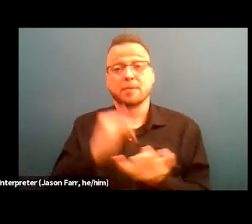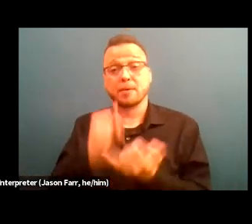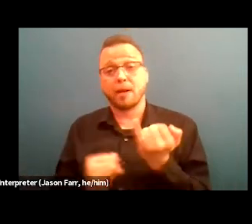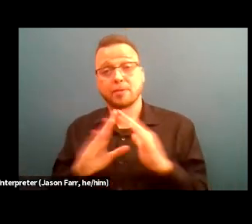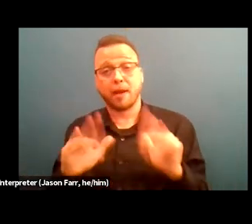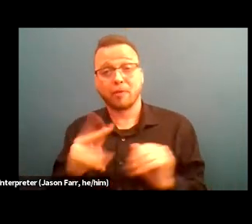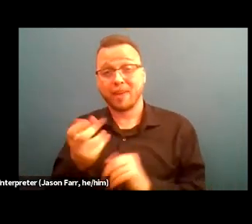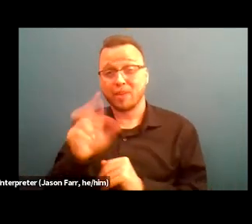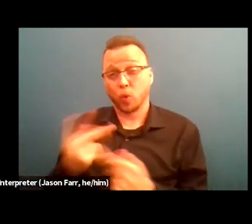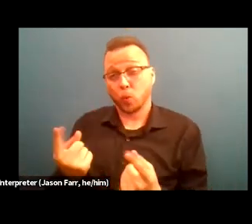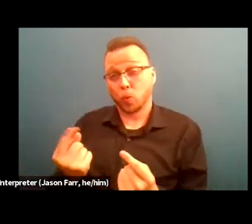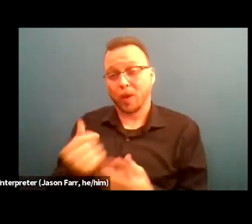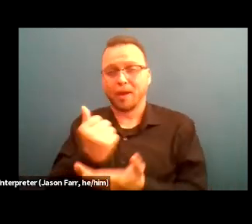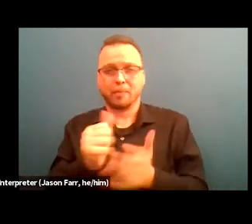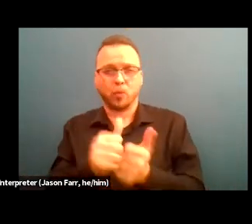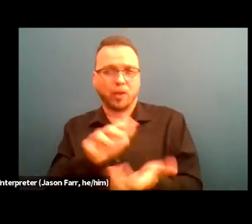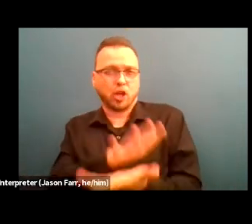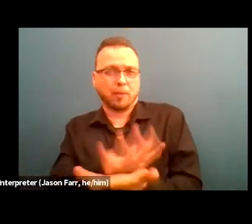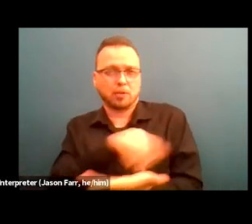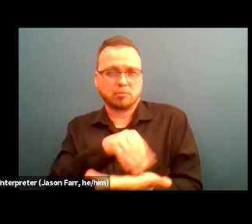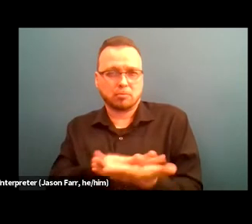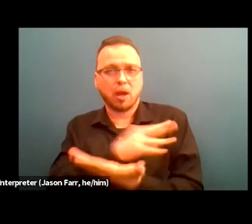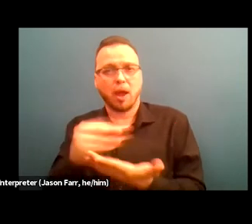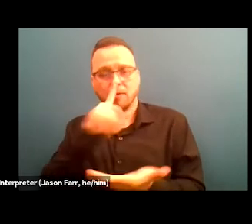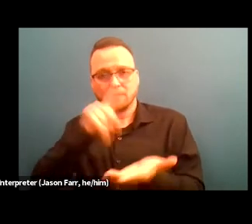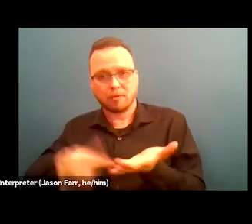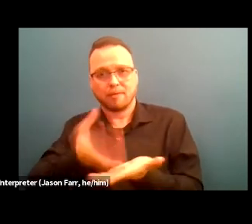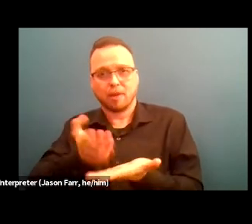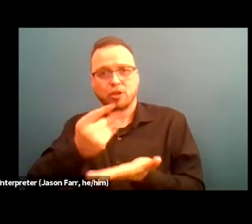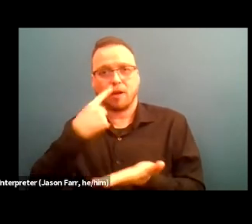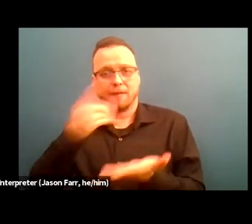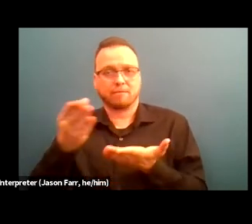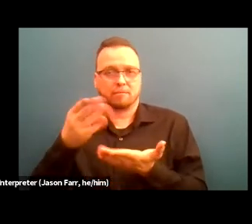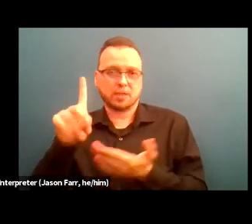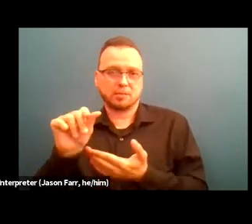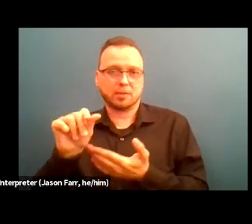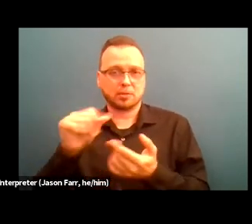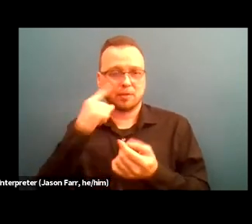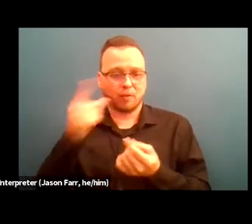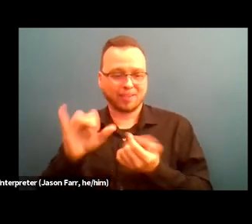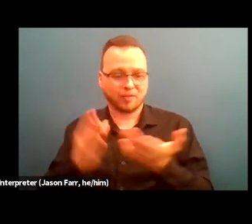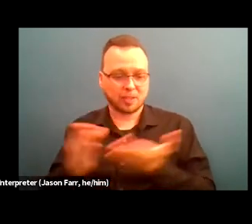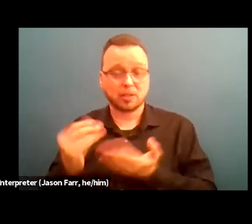is assist with documentation and verification of disabilities and services like that. There's a lot of paperwork that gets involved with this kind of stuff.